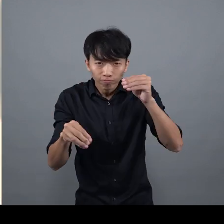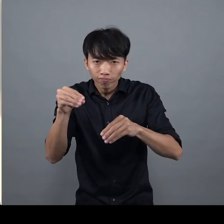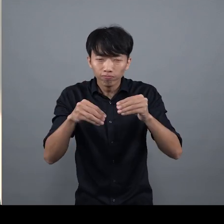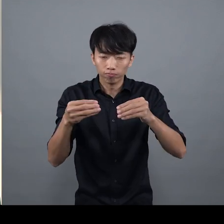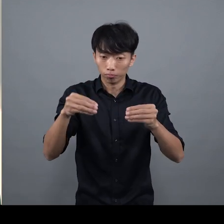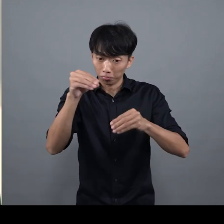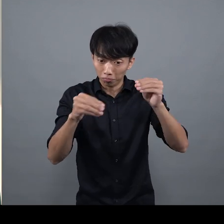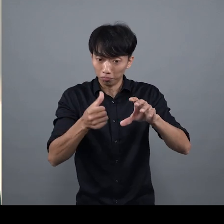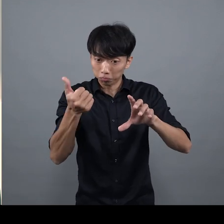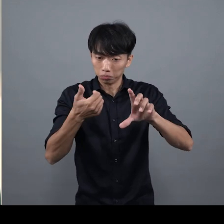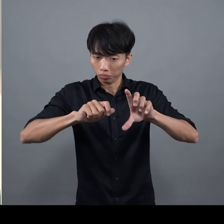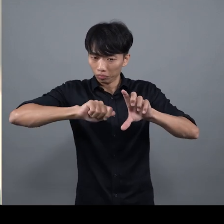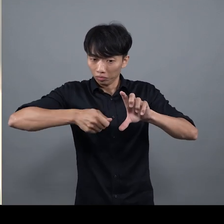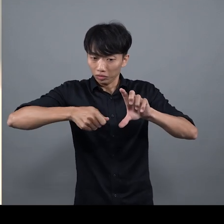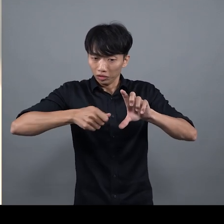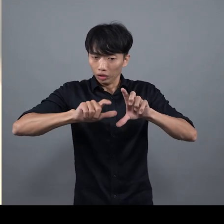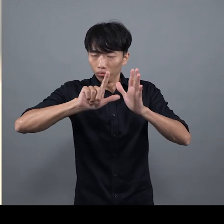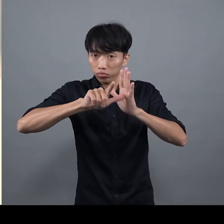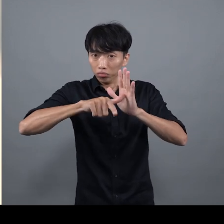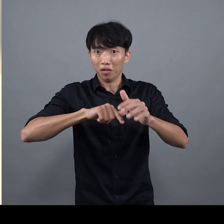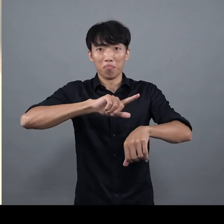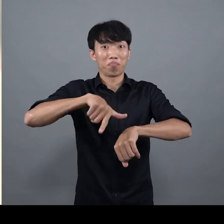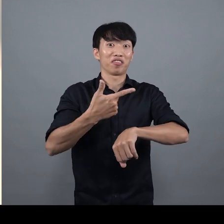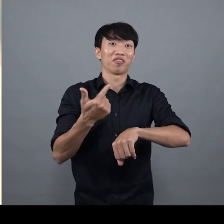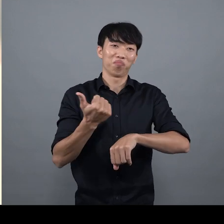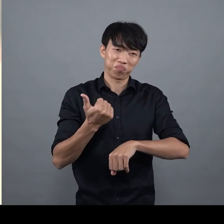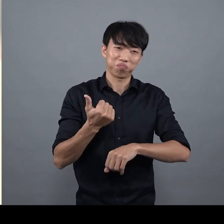It can run for about eight hours when wound up